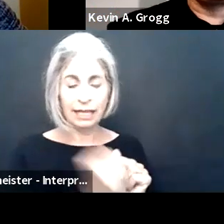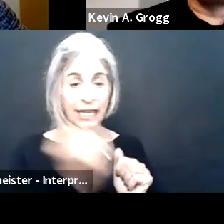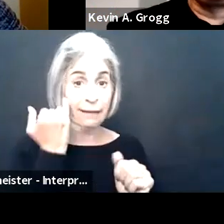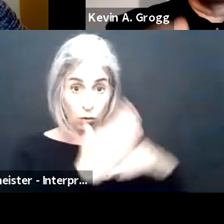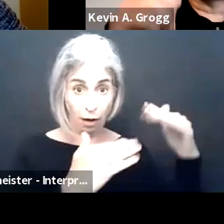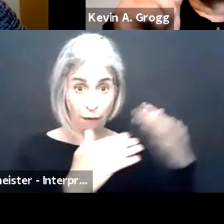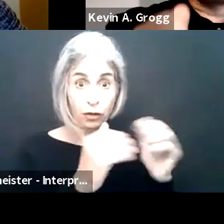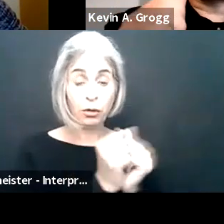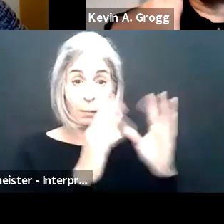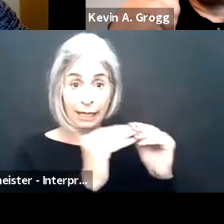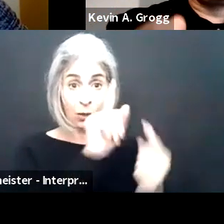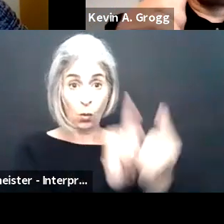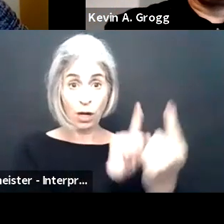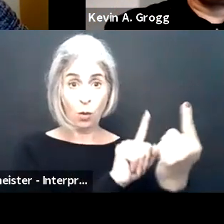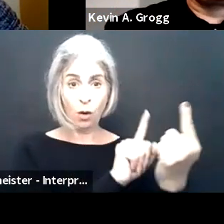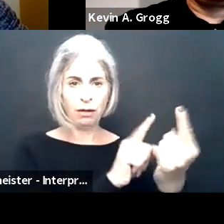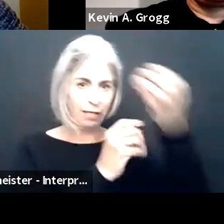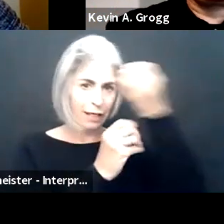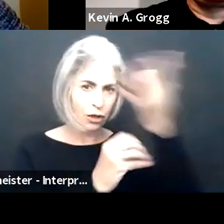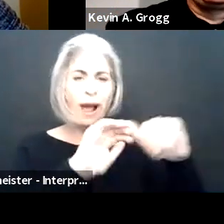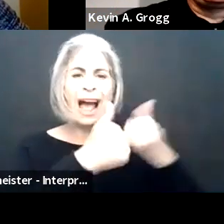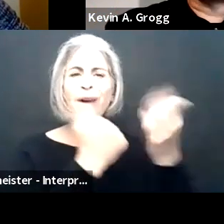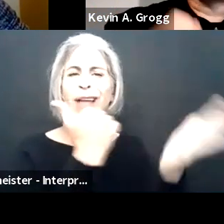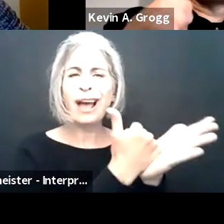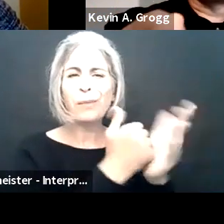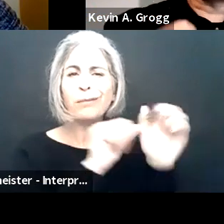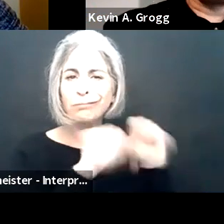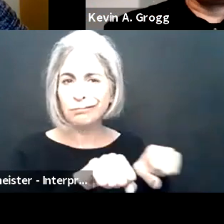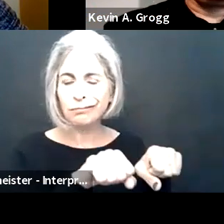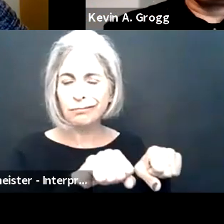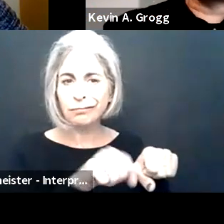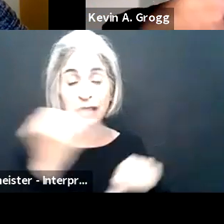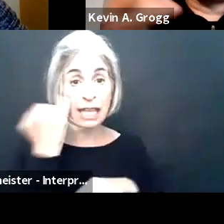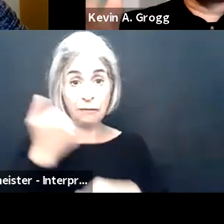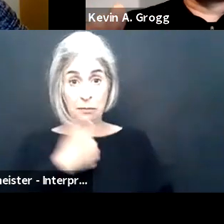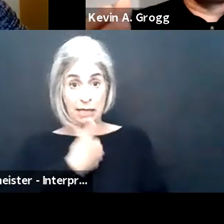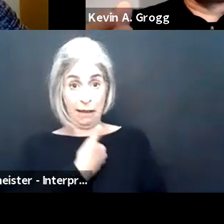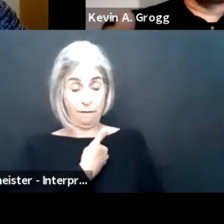We tell you we're going to meet with you one on one as long as you are comfortable with that to let you know